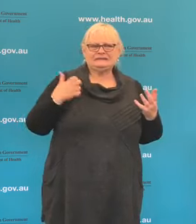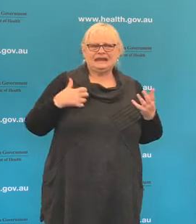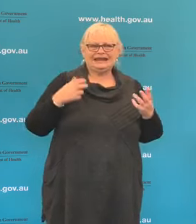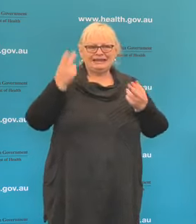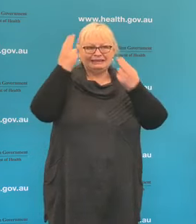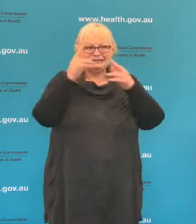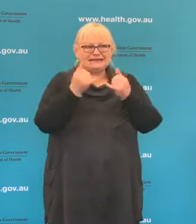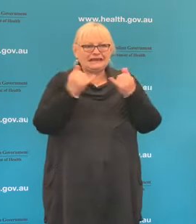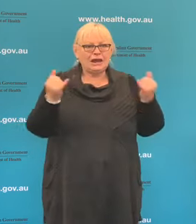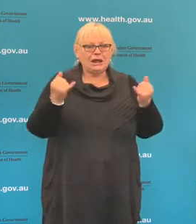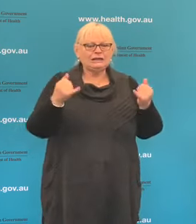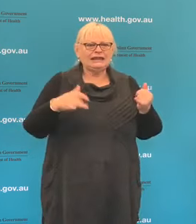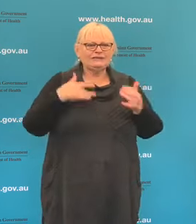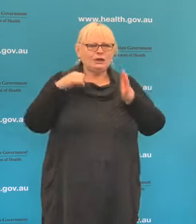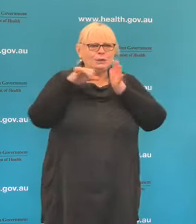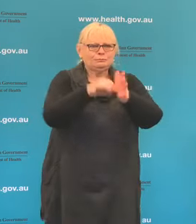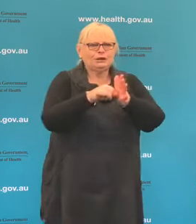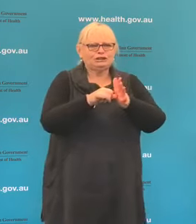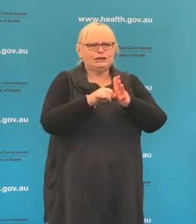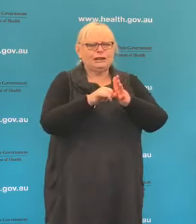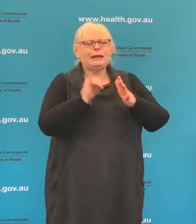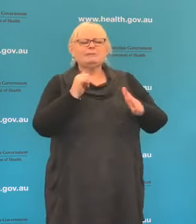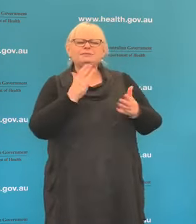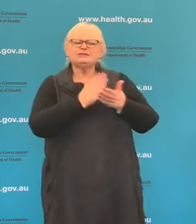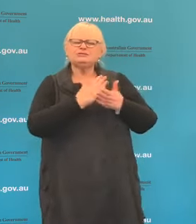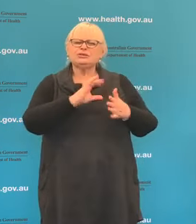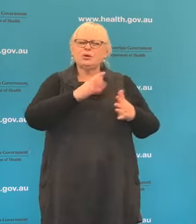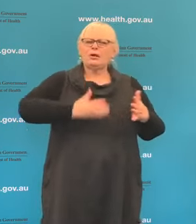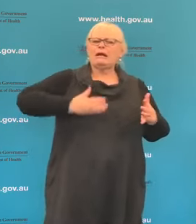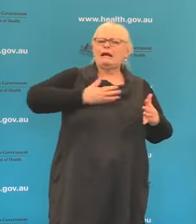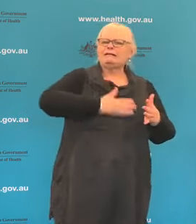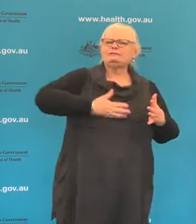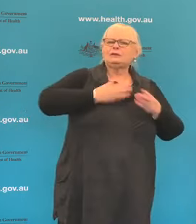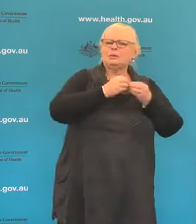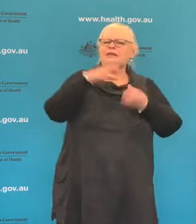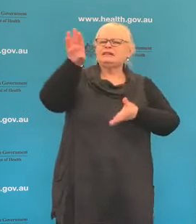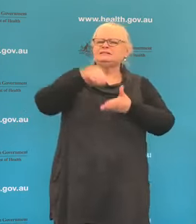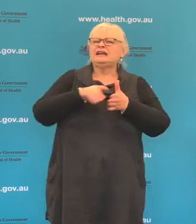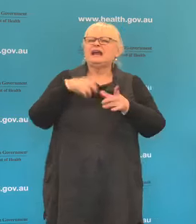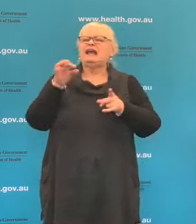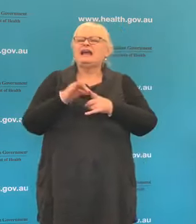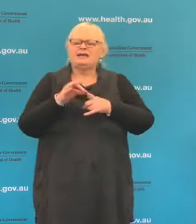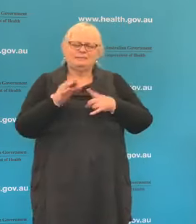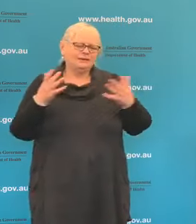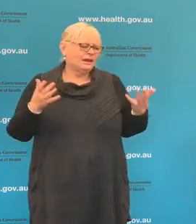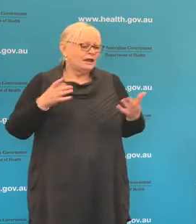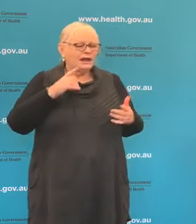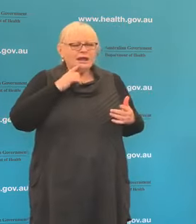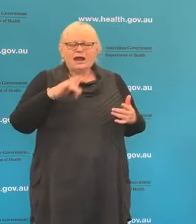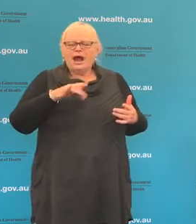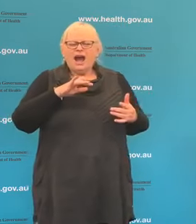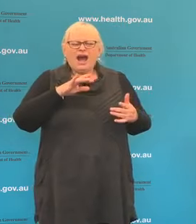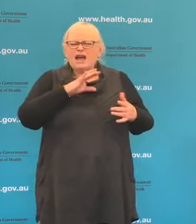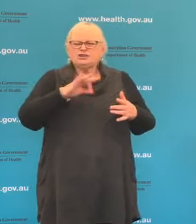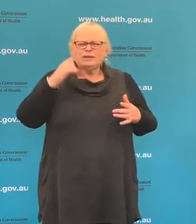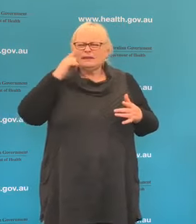like pressure to do something that they may not feel comfortable with, what would you say to that? Yes, I don't think anyone should feel pressured into downloading the app. This